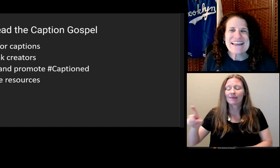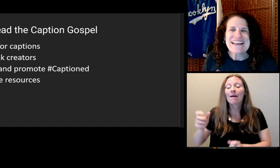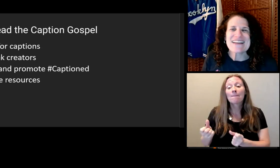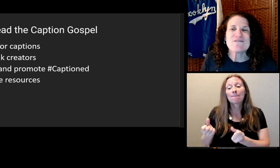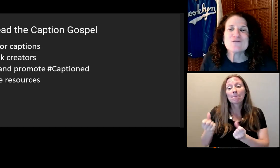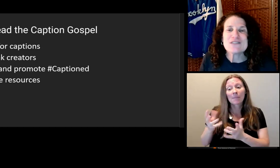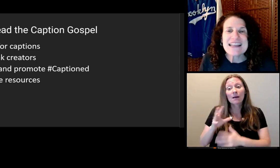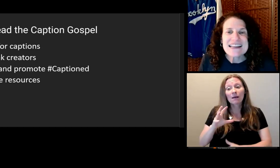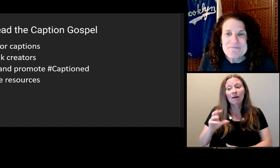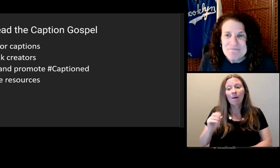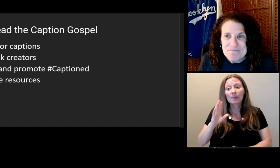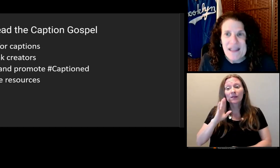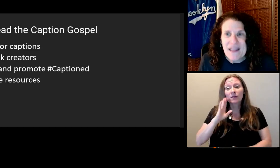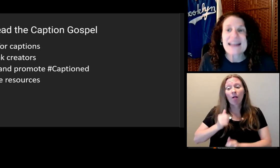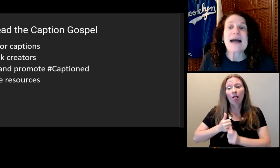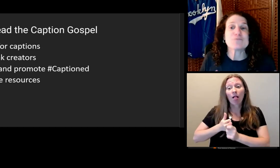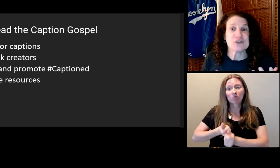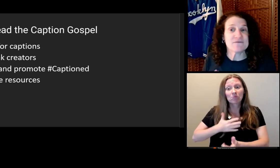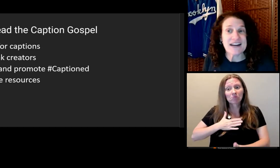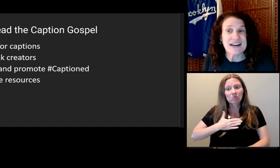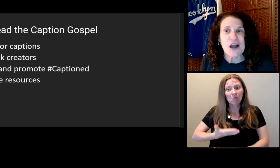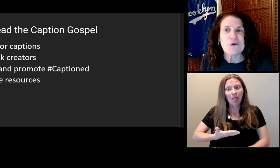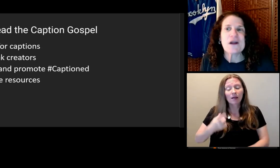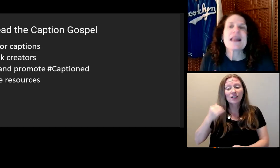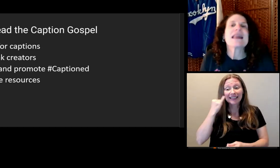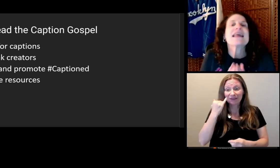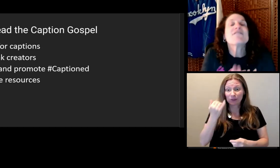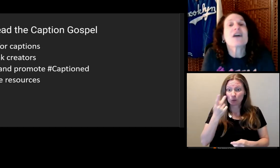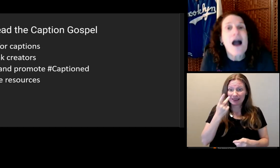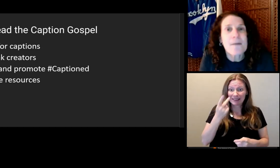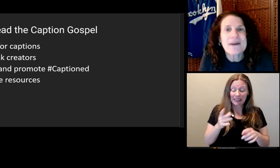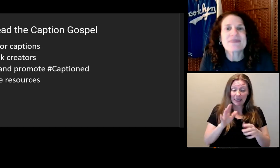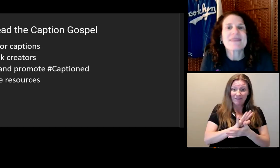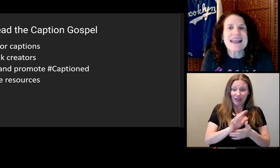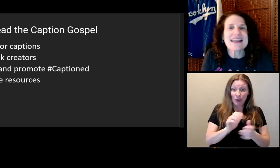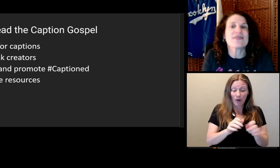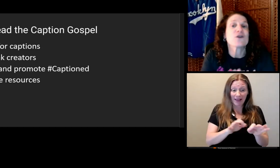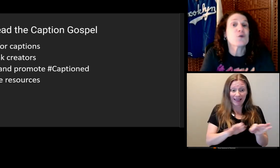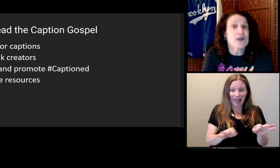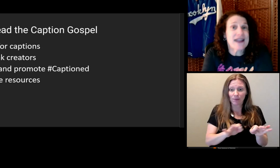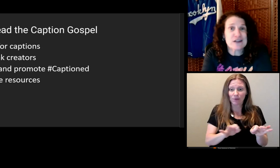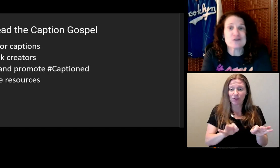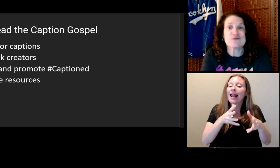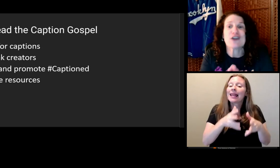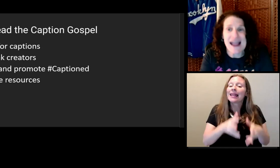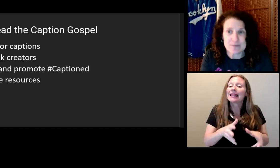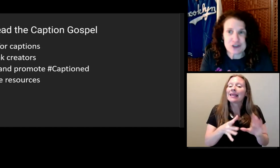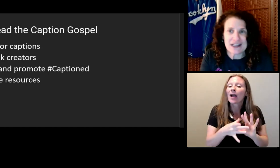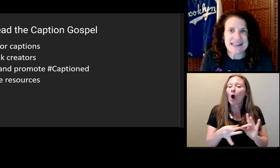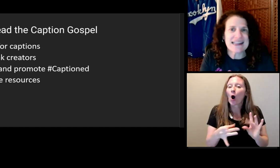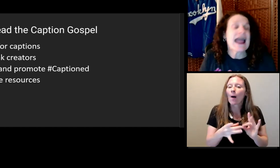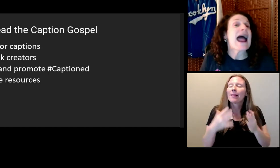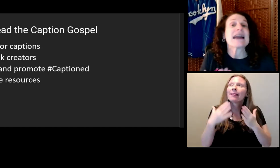If you see a captioned video, leave a comment thanking the creators for captioning.